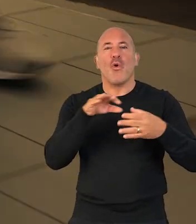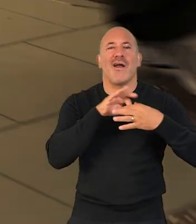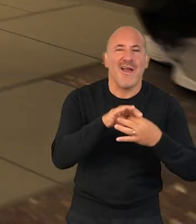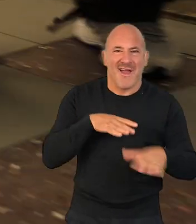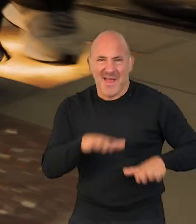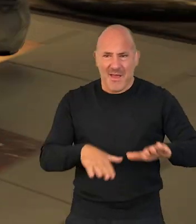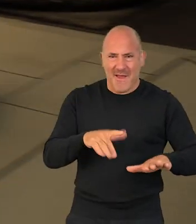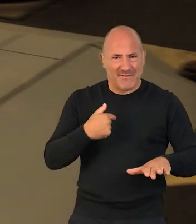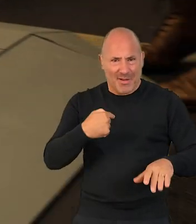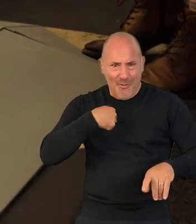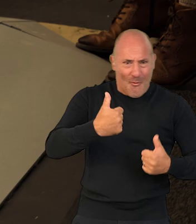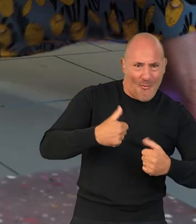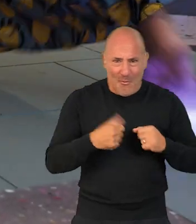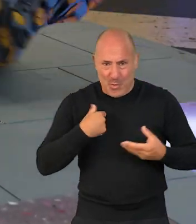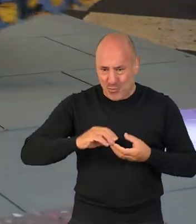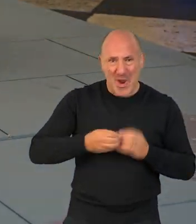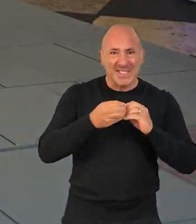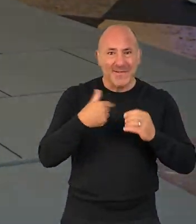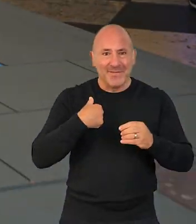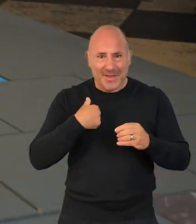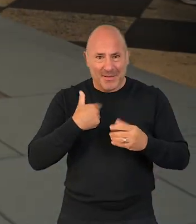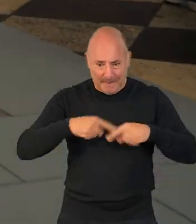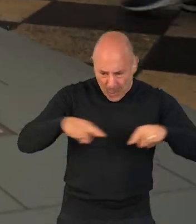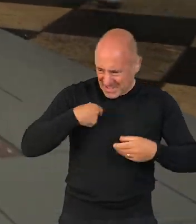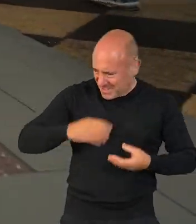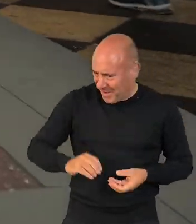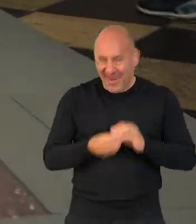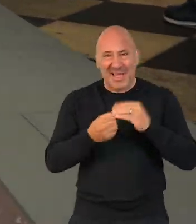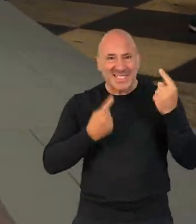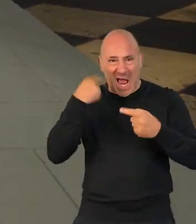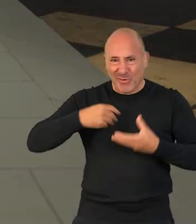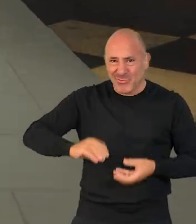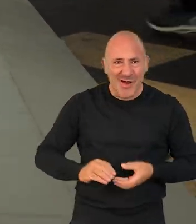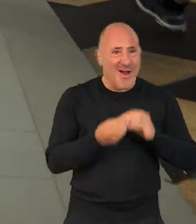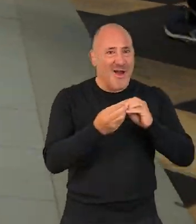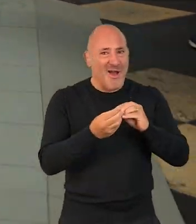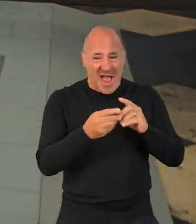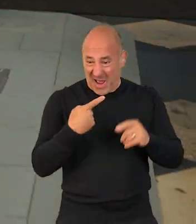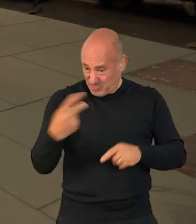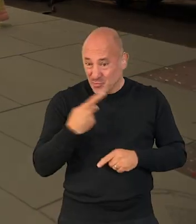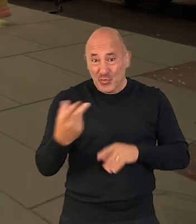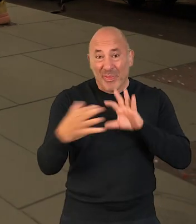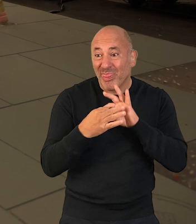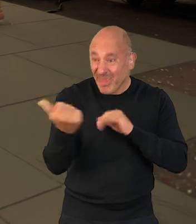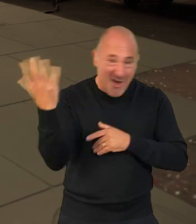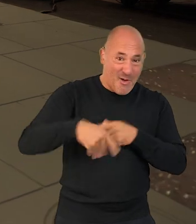with it, the sense of ownership, because you're being creative, you're actually making music, you're making sounds, and better yet,